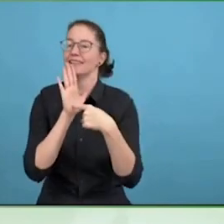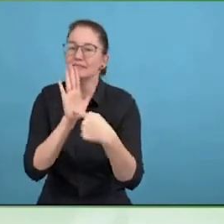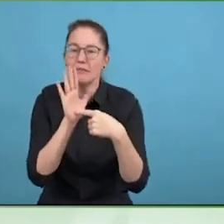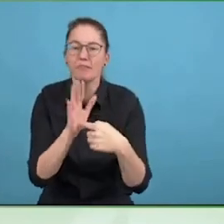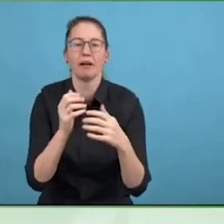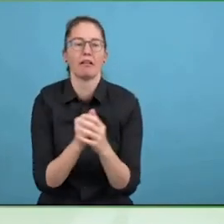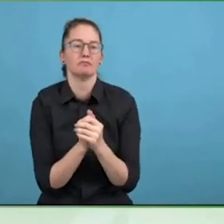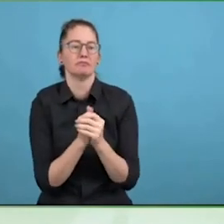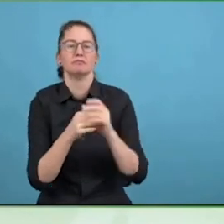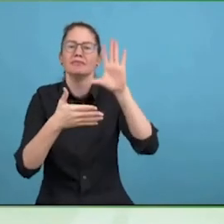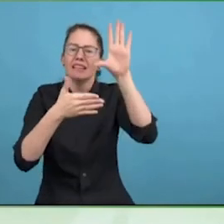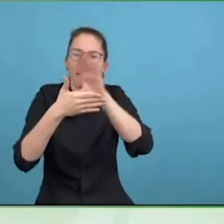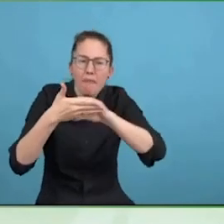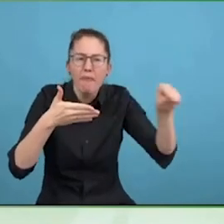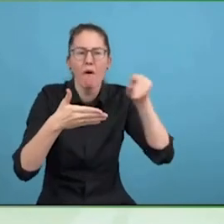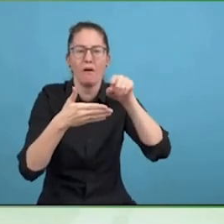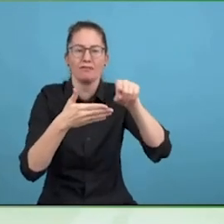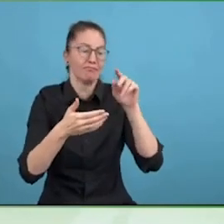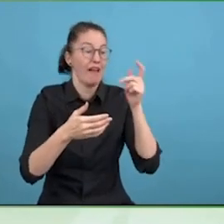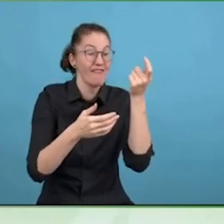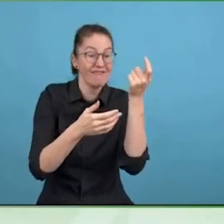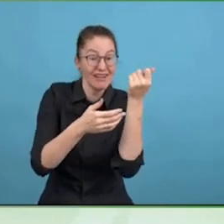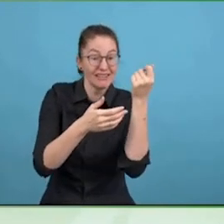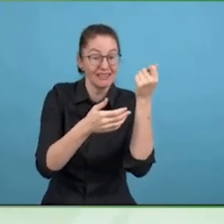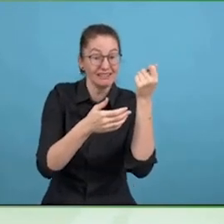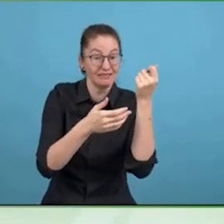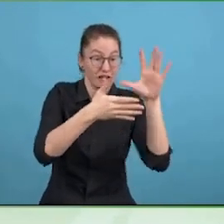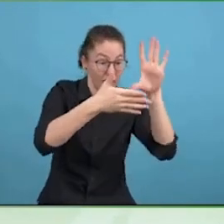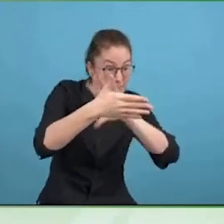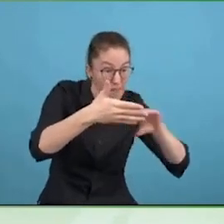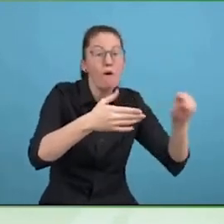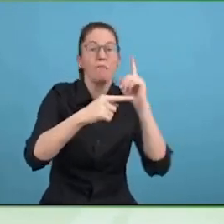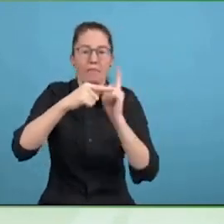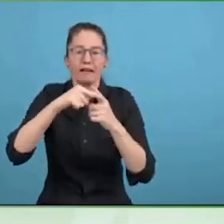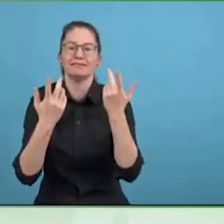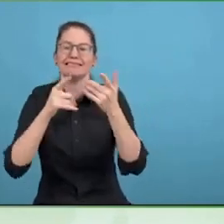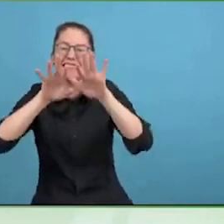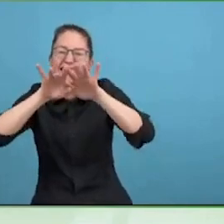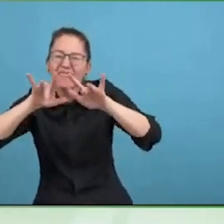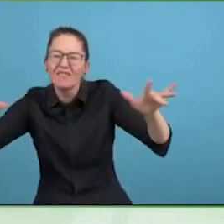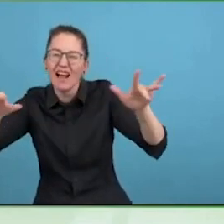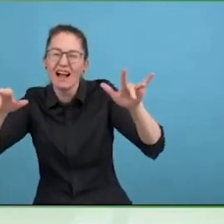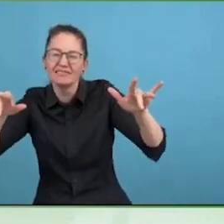inclusive solutions into your company, and do that from all